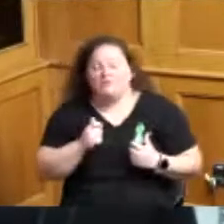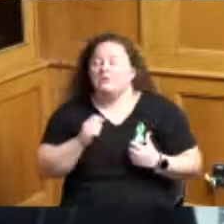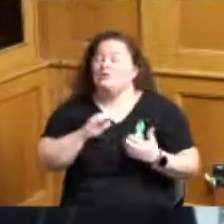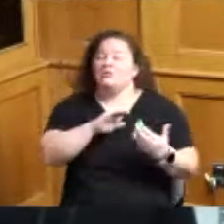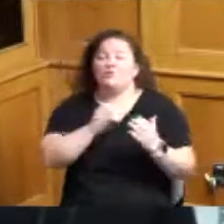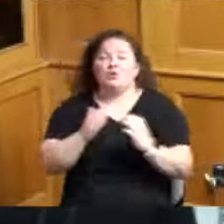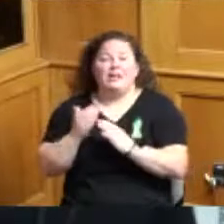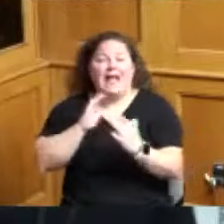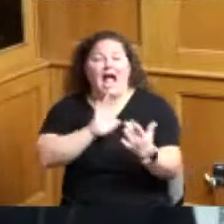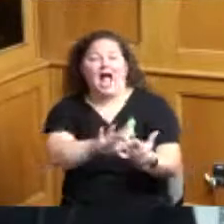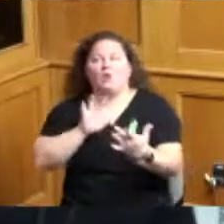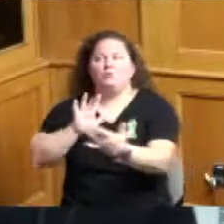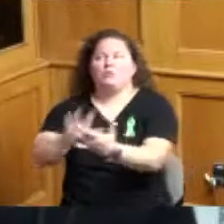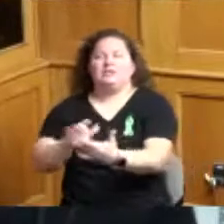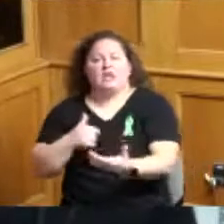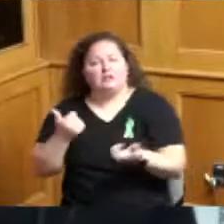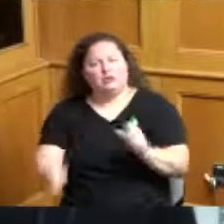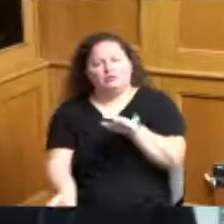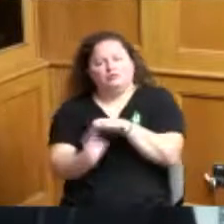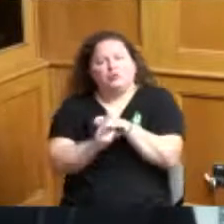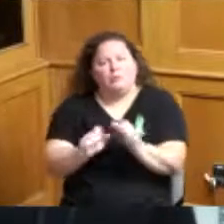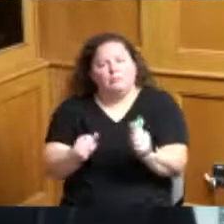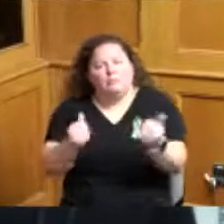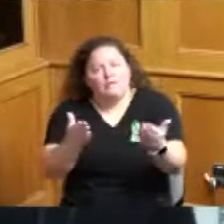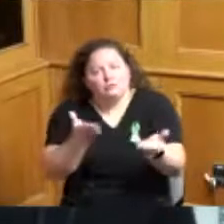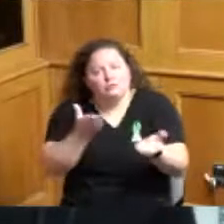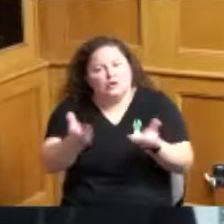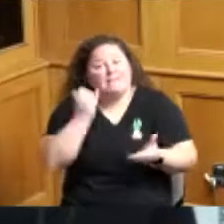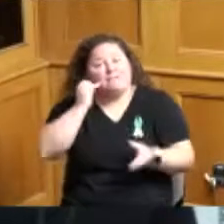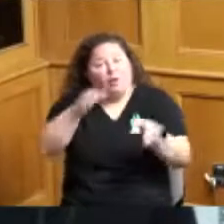show up as a helping hand and offer services if someone does decide that they want help